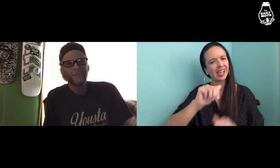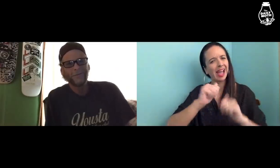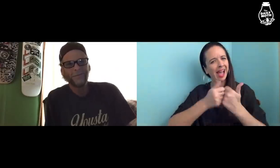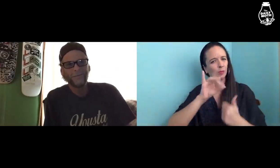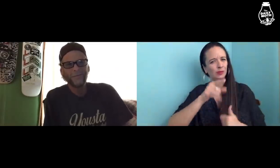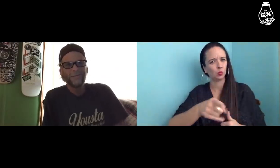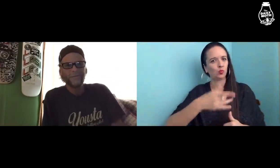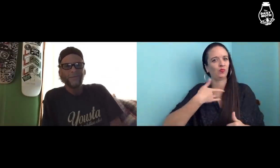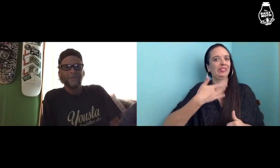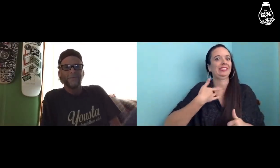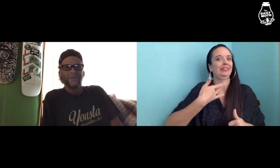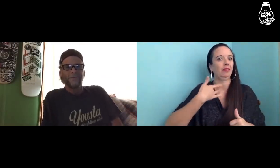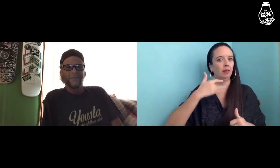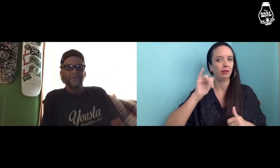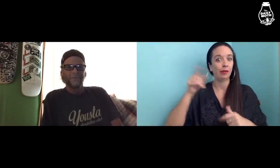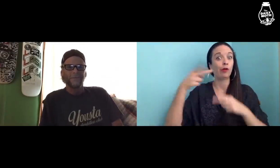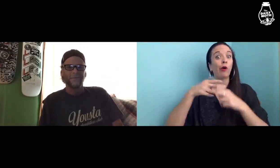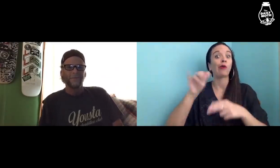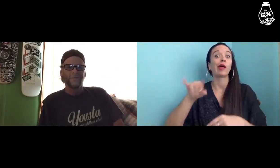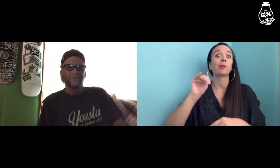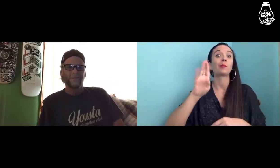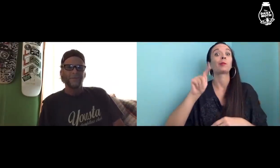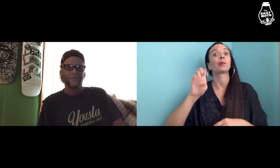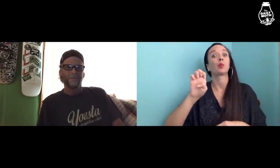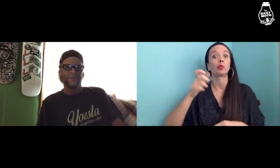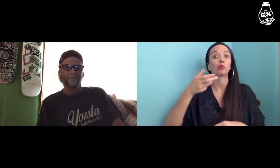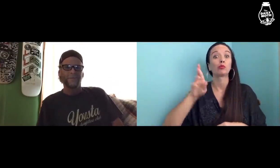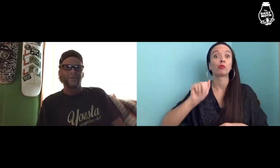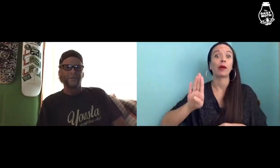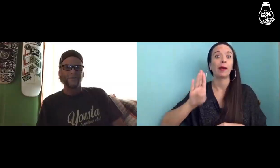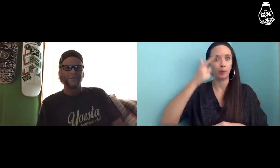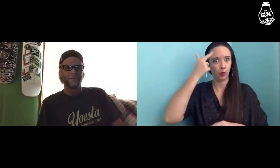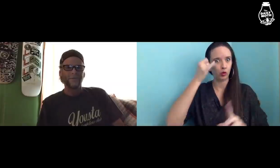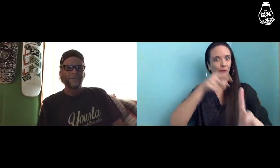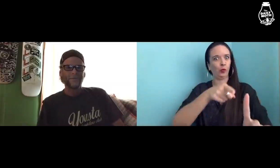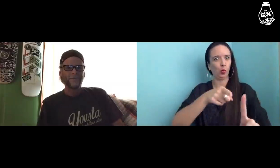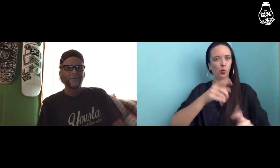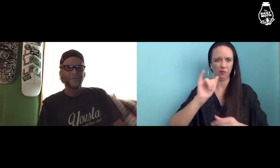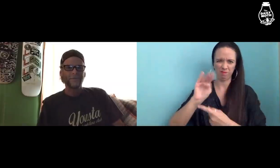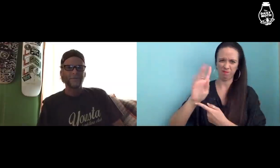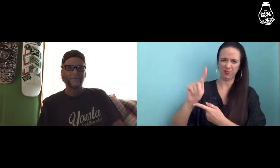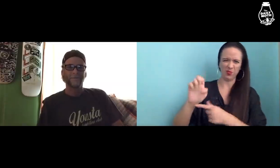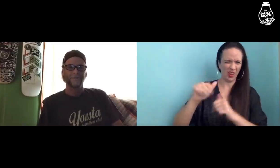How did you feel when you learned that trick was called the "Mute Grab" because of you?